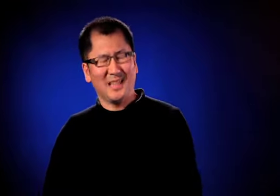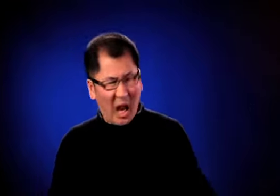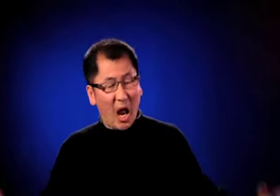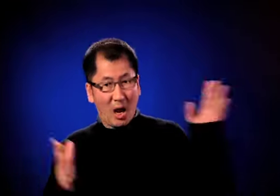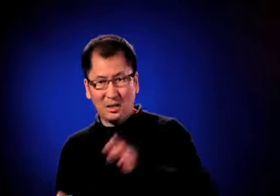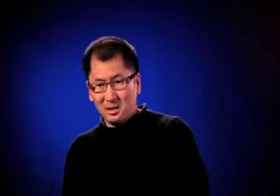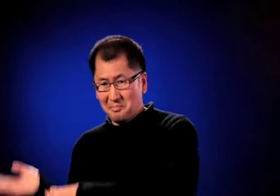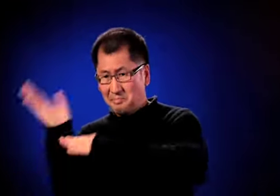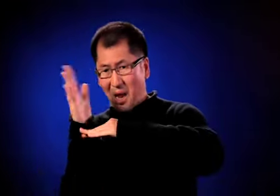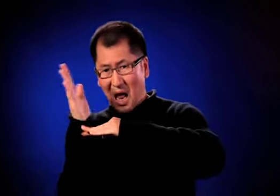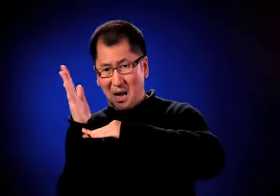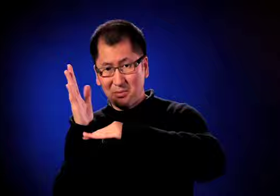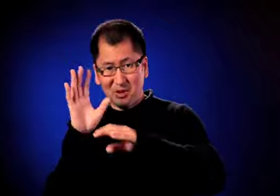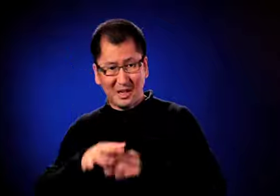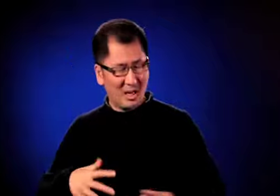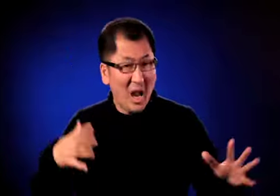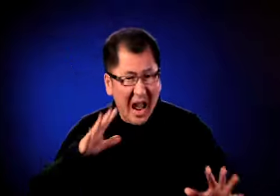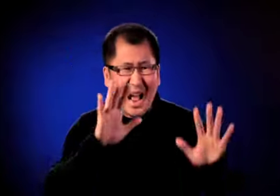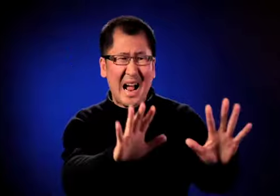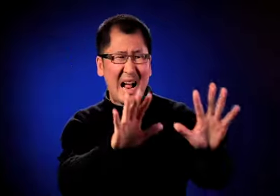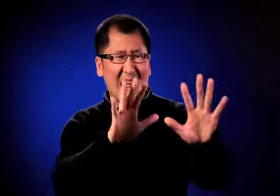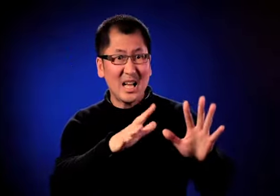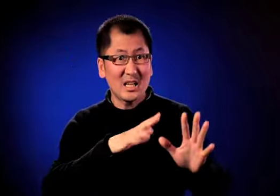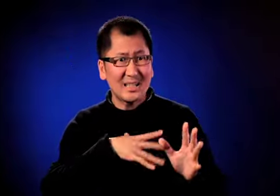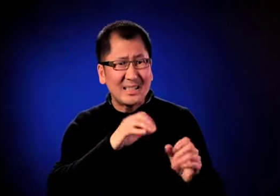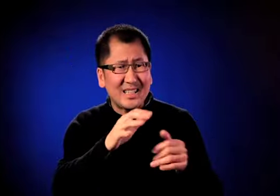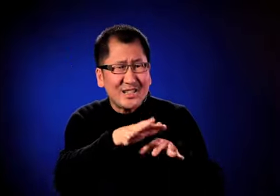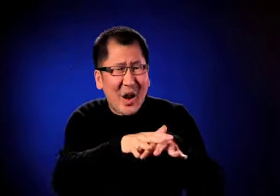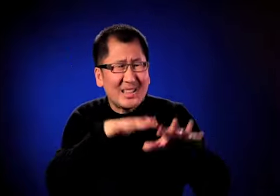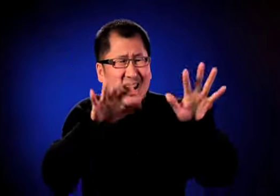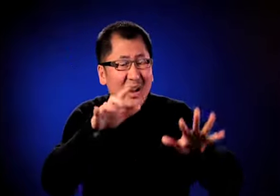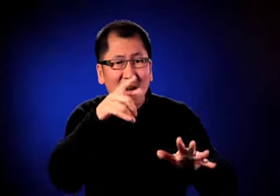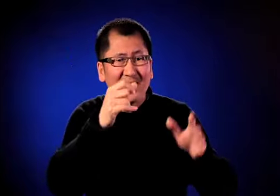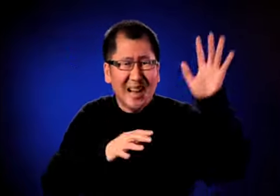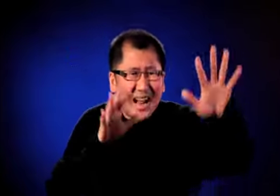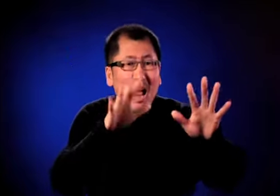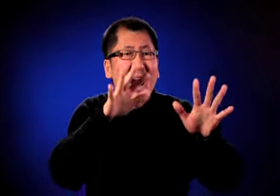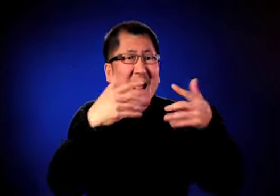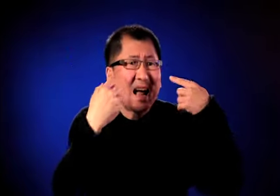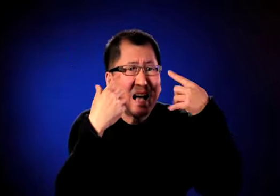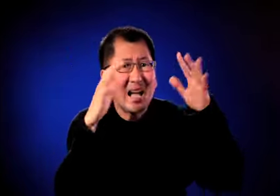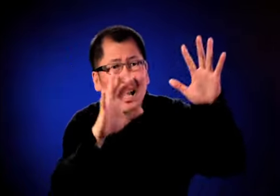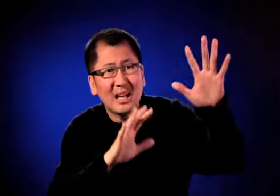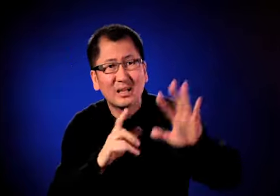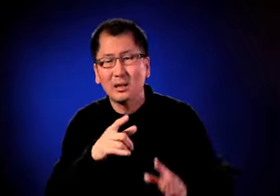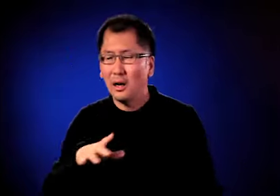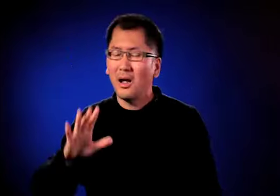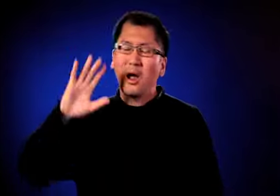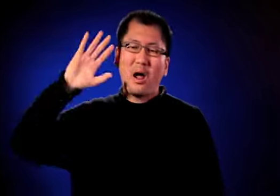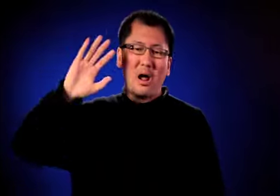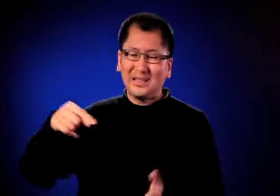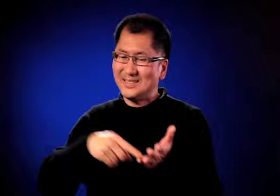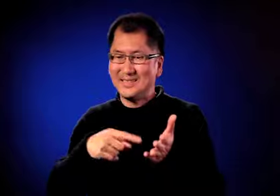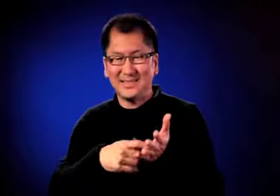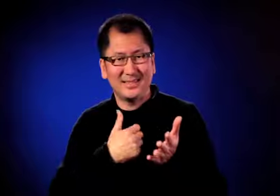Now of course I trusted them to take care of me. Suddenly the nurse put my bed up much too fast